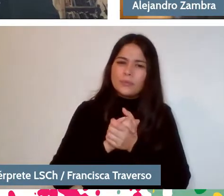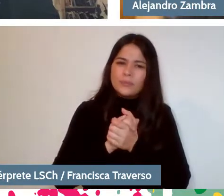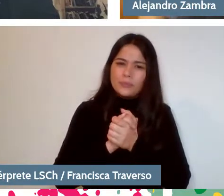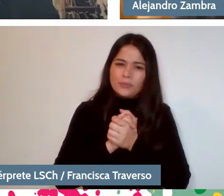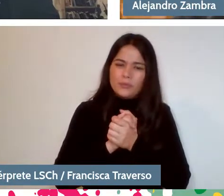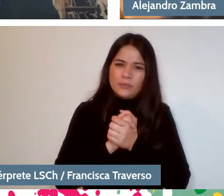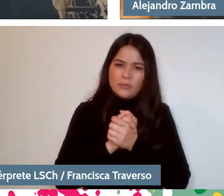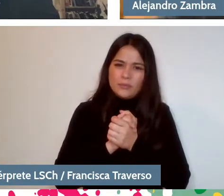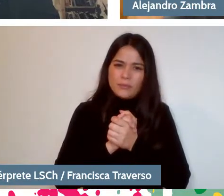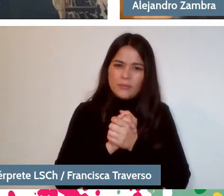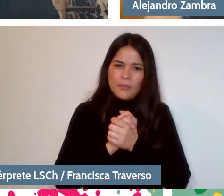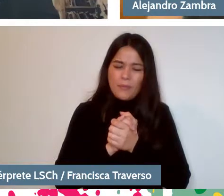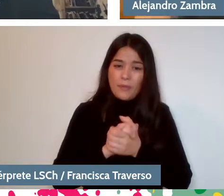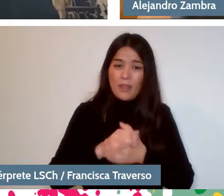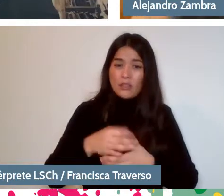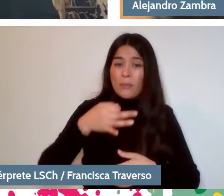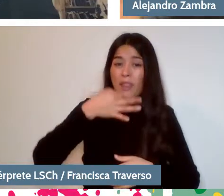just the fact of speaking was 1